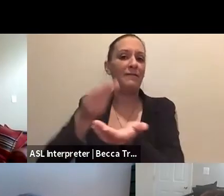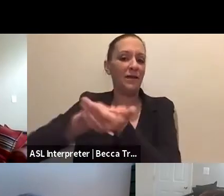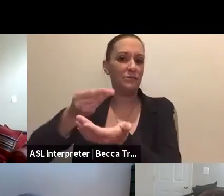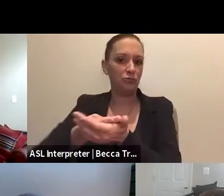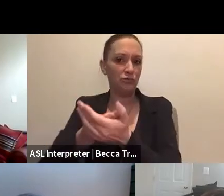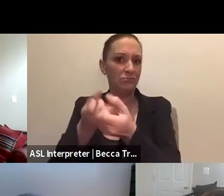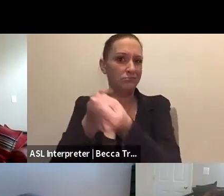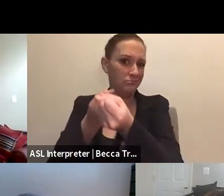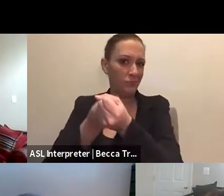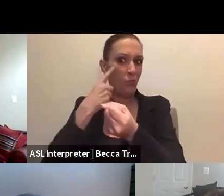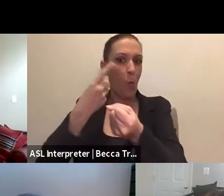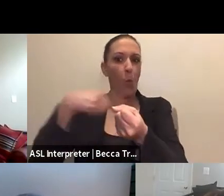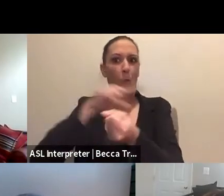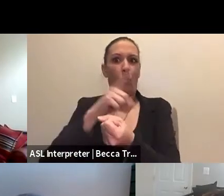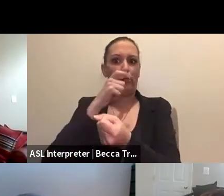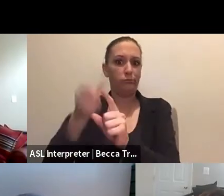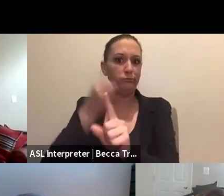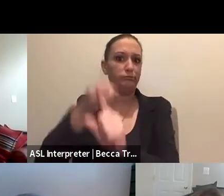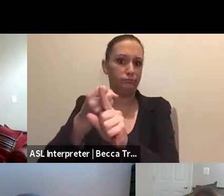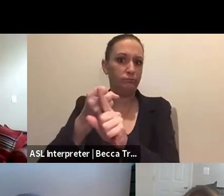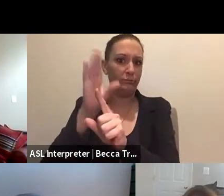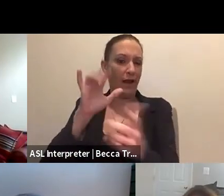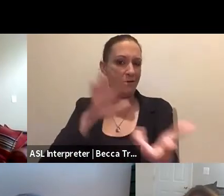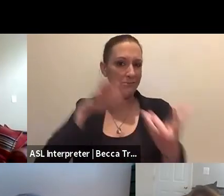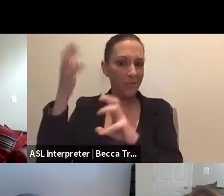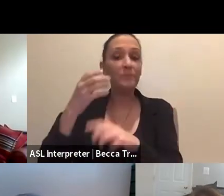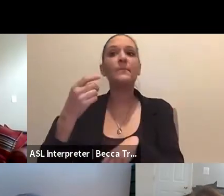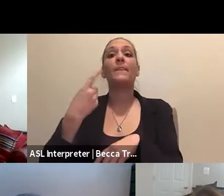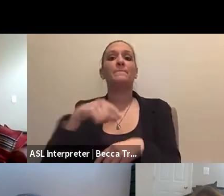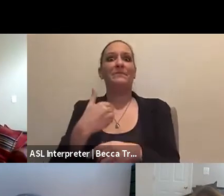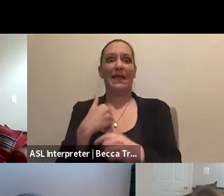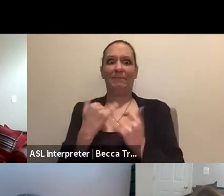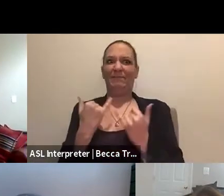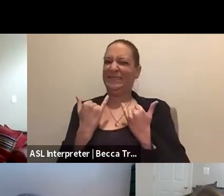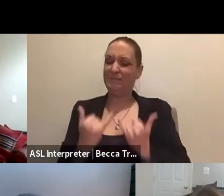to those who have incurred a disaster. We have an immediate assistance program